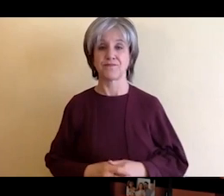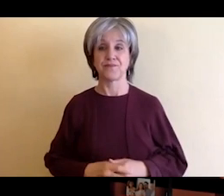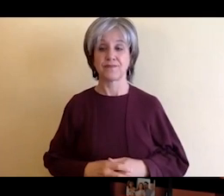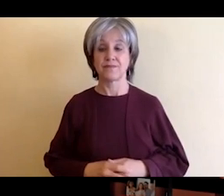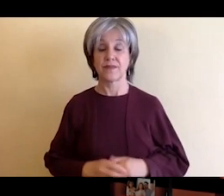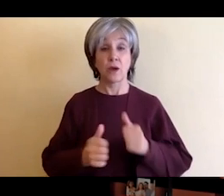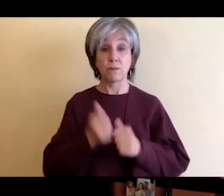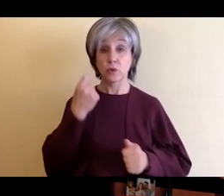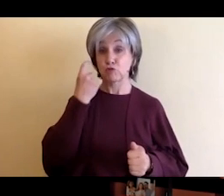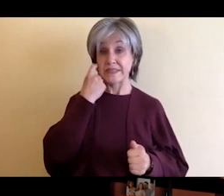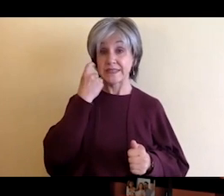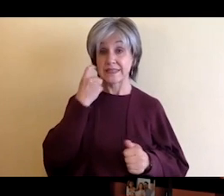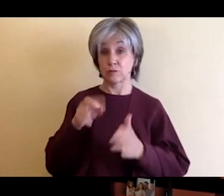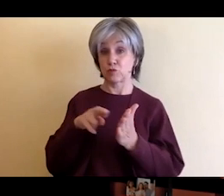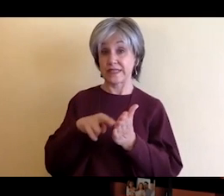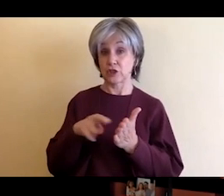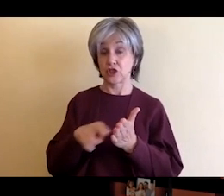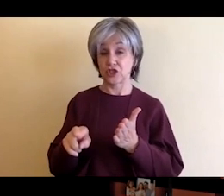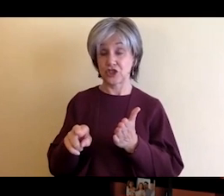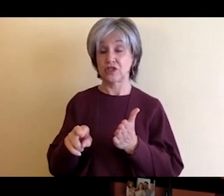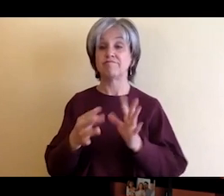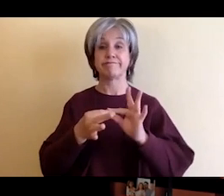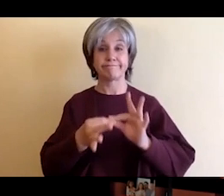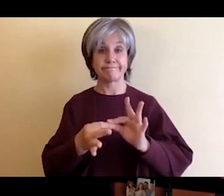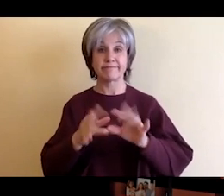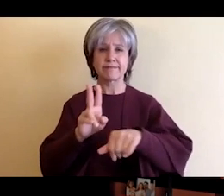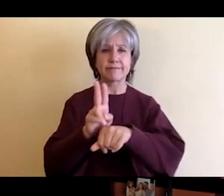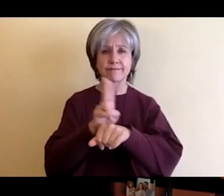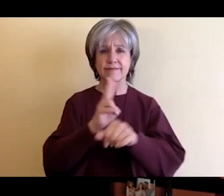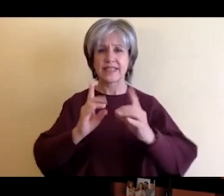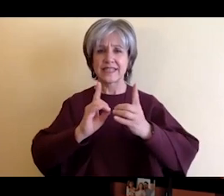kind of like trying to use a lot of the digital data that is collected